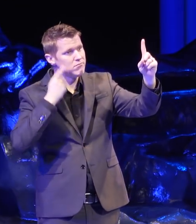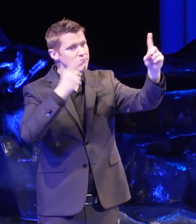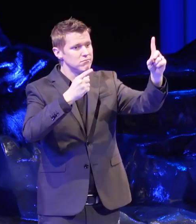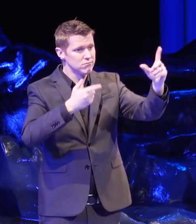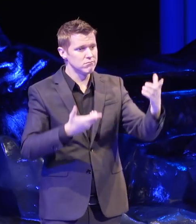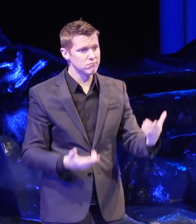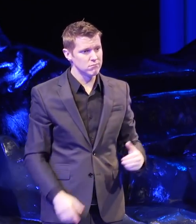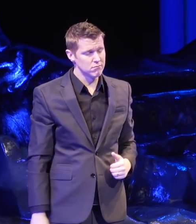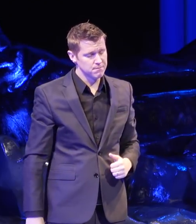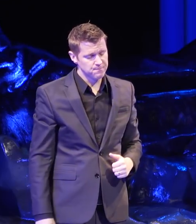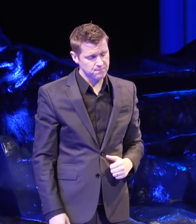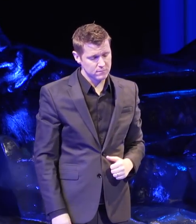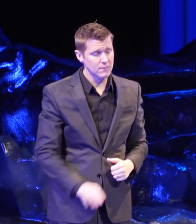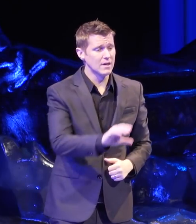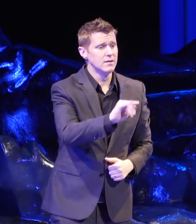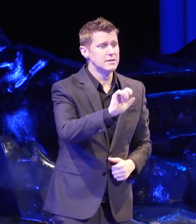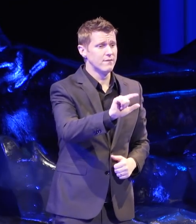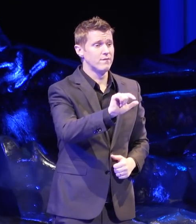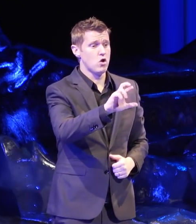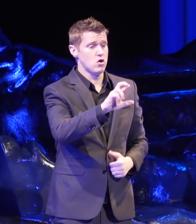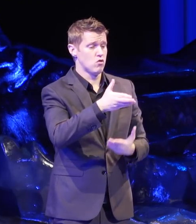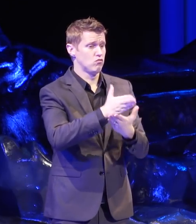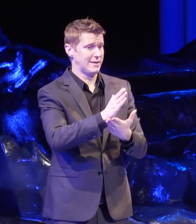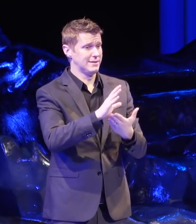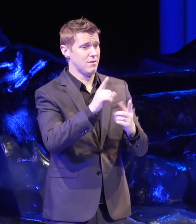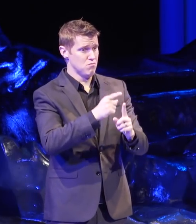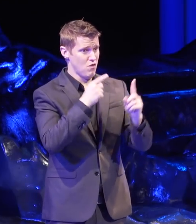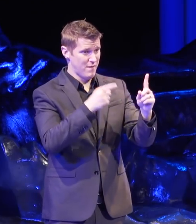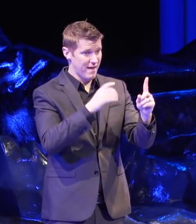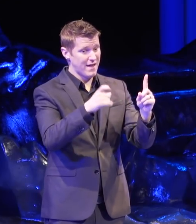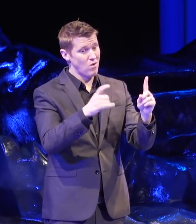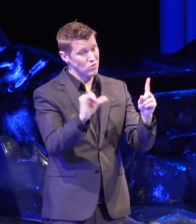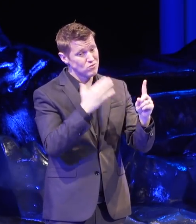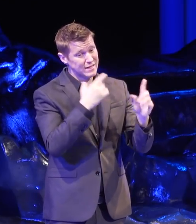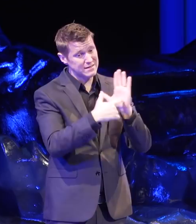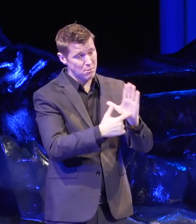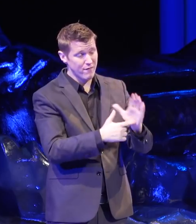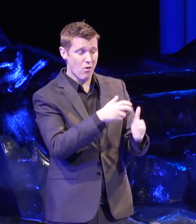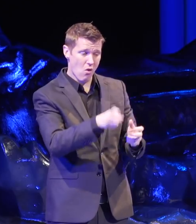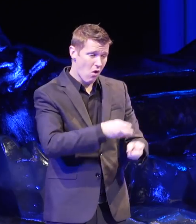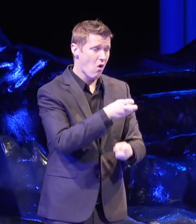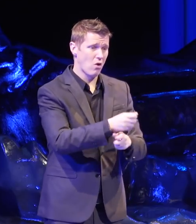The Civil Rights Movement of course is also a vivid example of how hard social change can be.